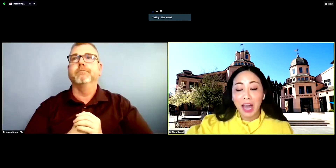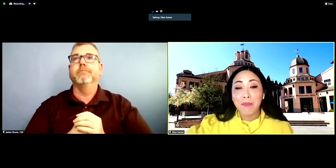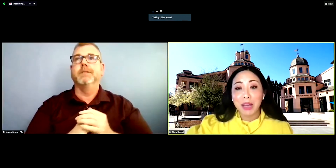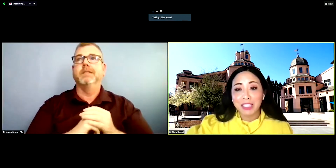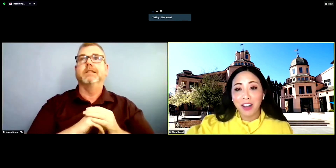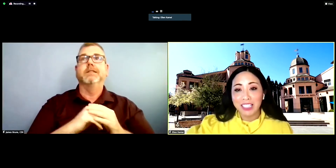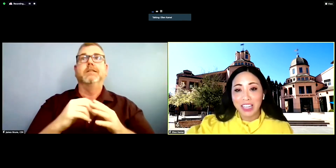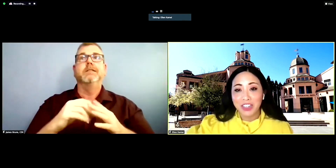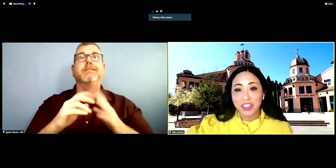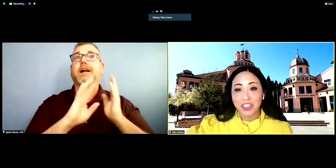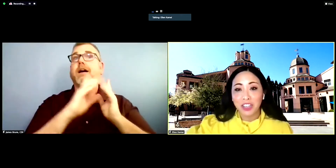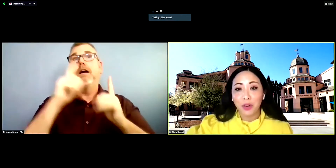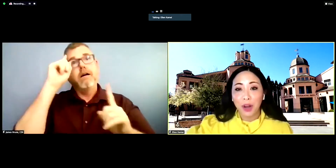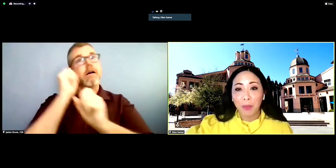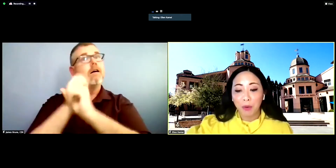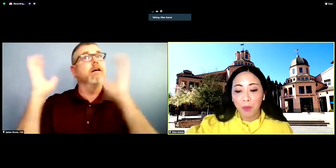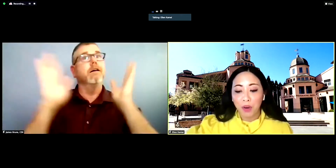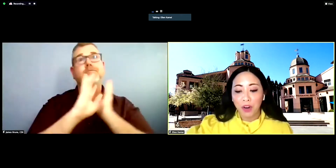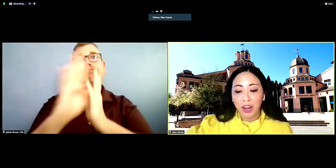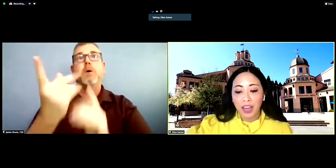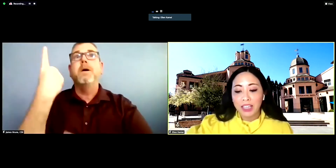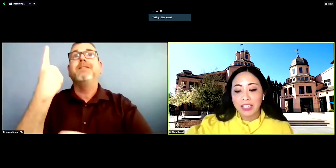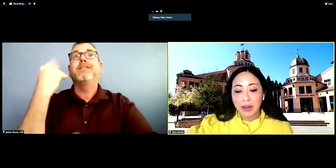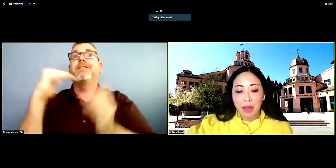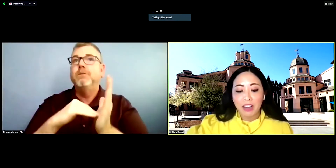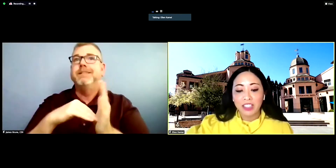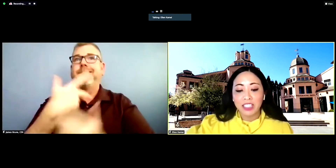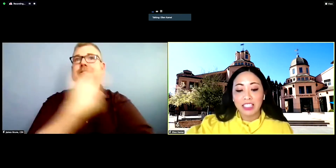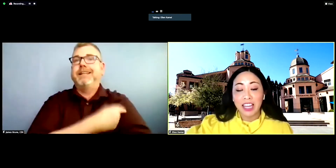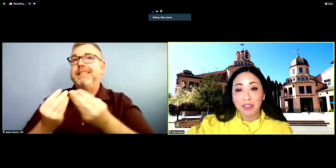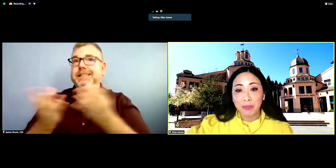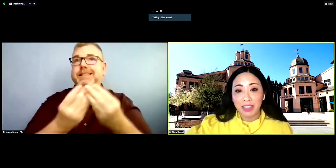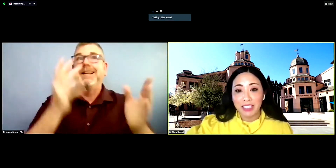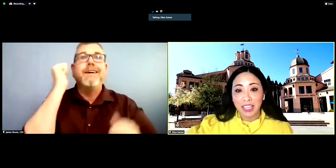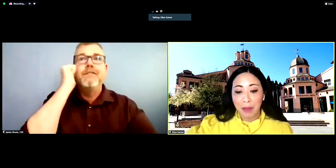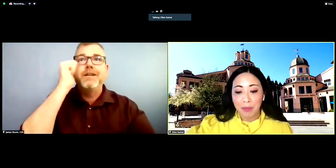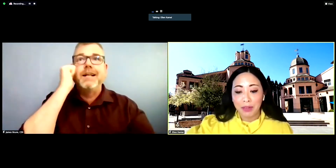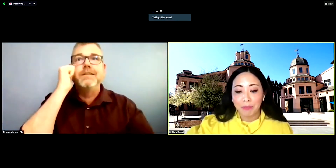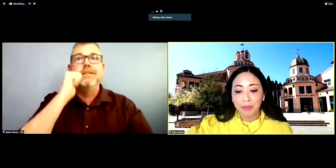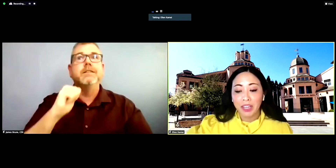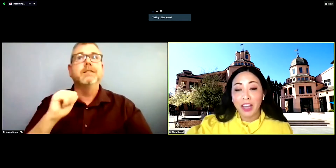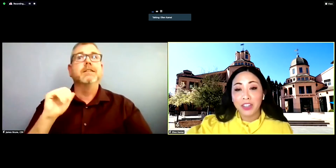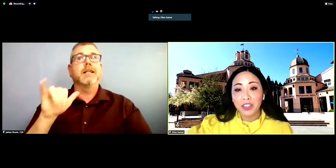I must call attention to the incredible work done by our city staff to make this happen, under the